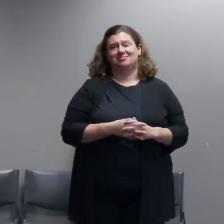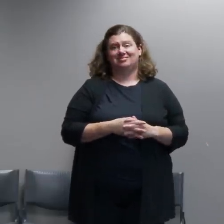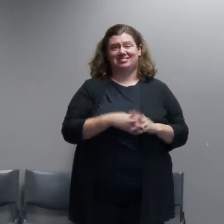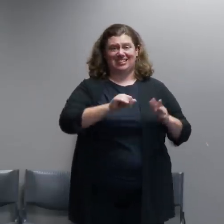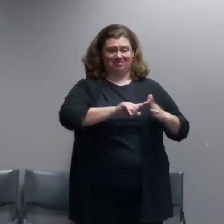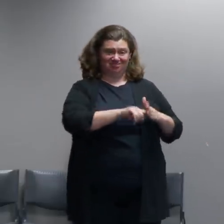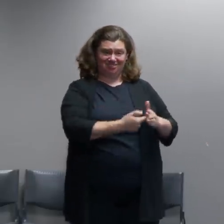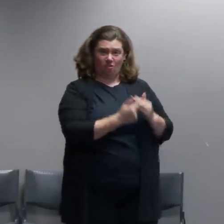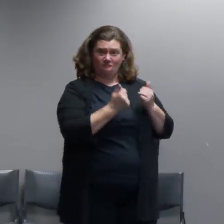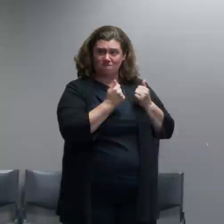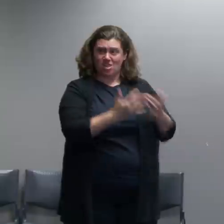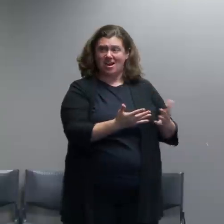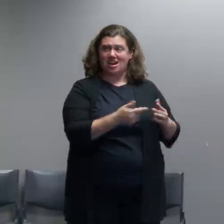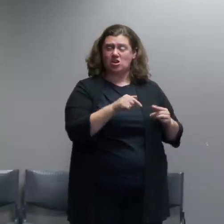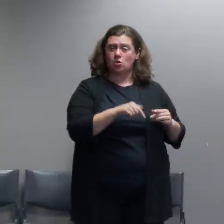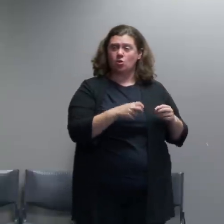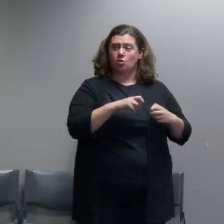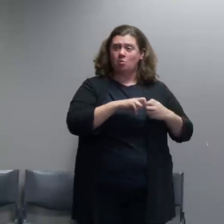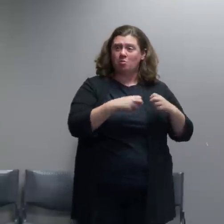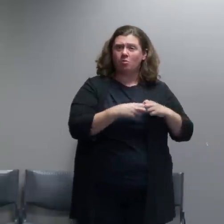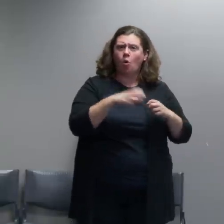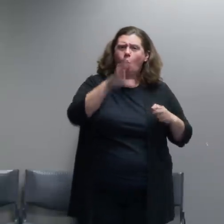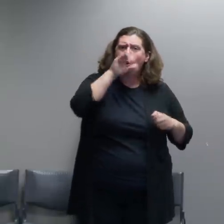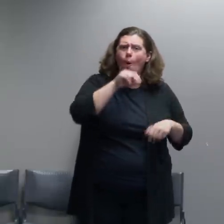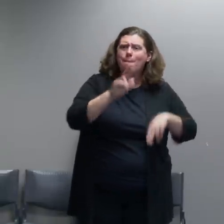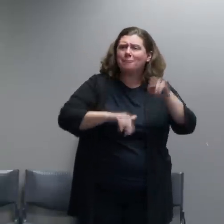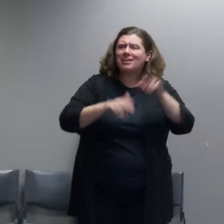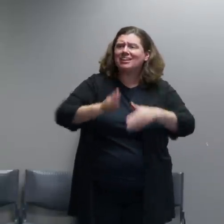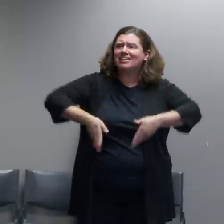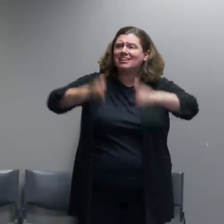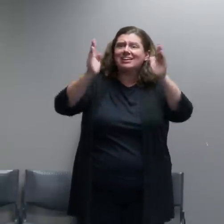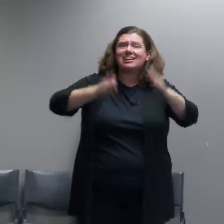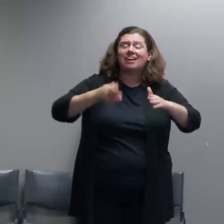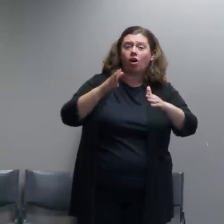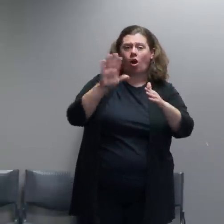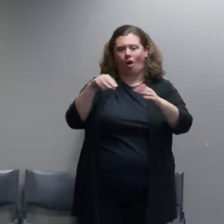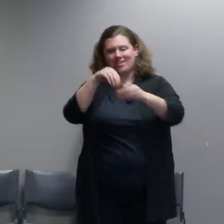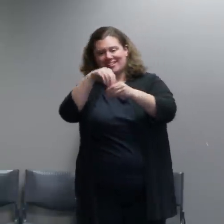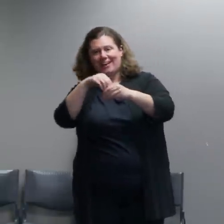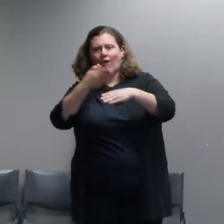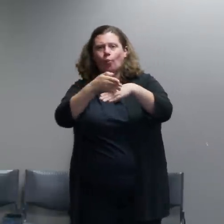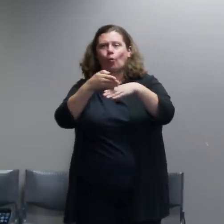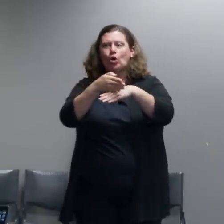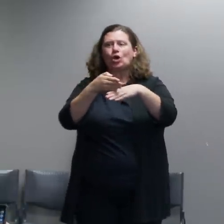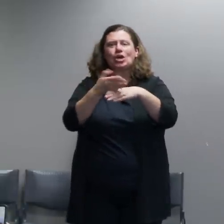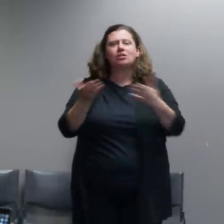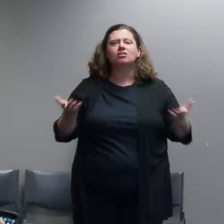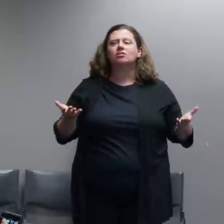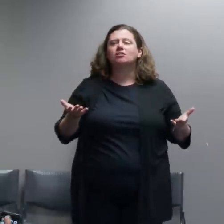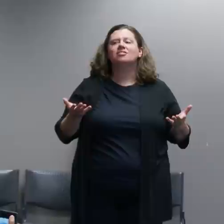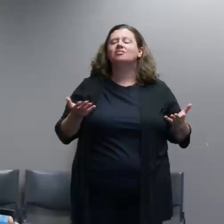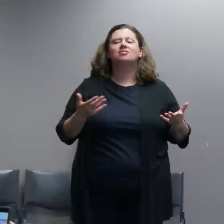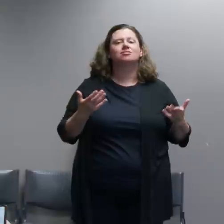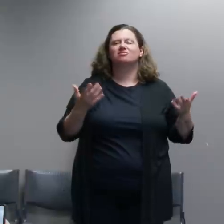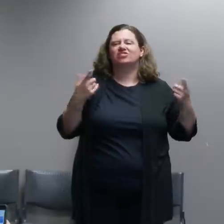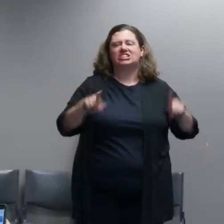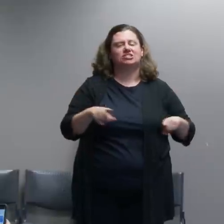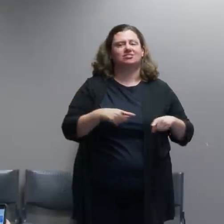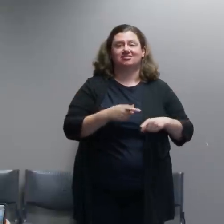older parts of the city where buildings tend to be made of wood and less fire resistant, it is extremely hazardous to the neighborhood and it can spread